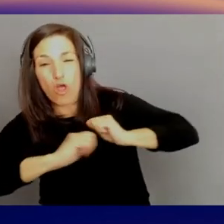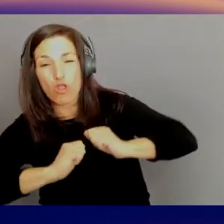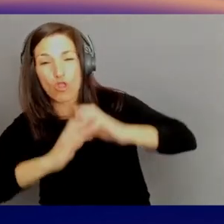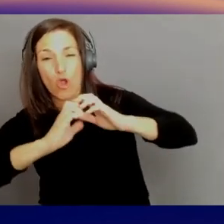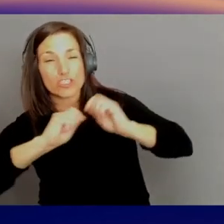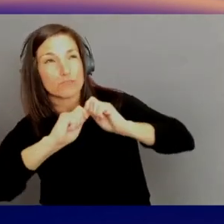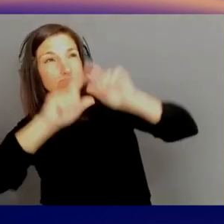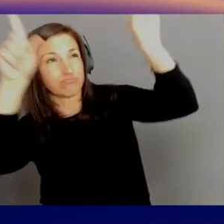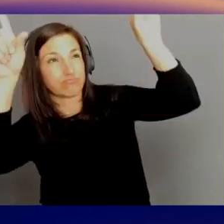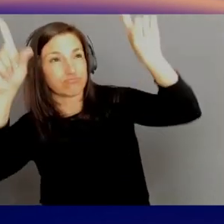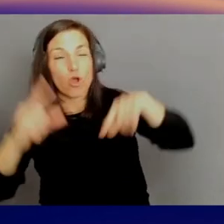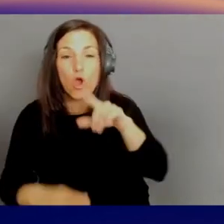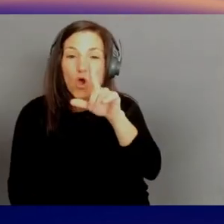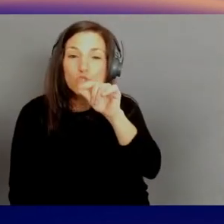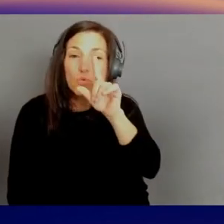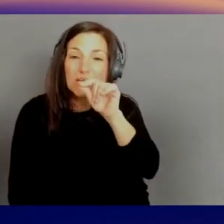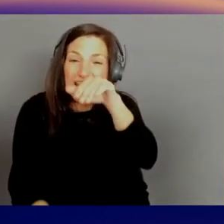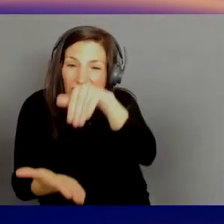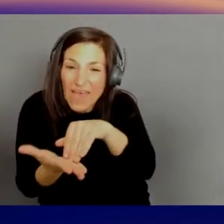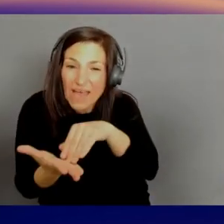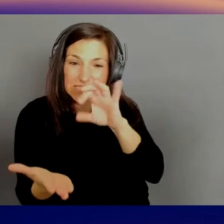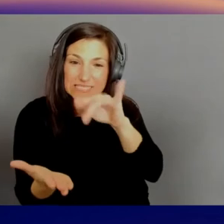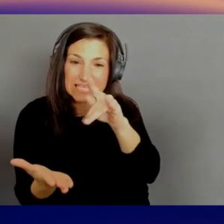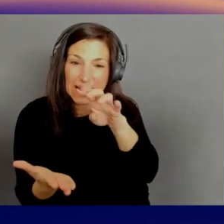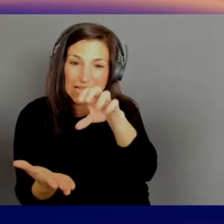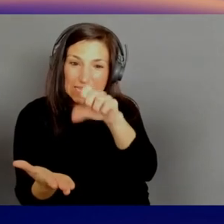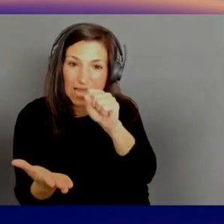You now have AWS Ground Station.